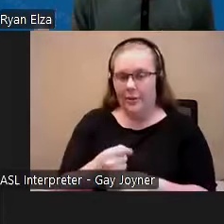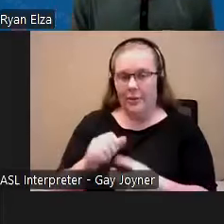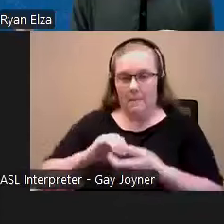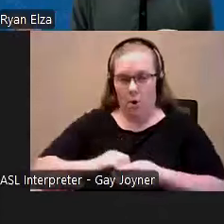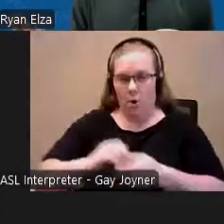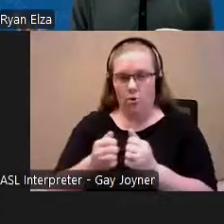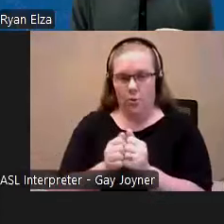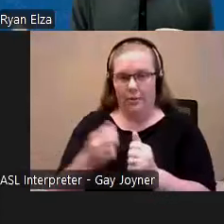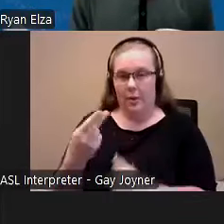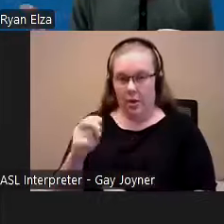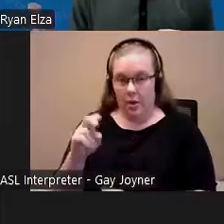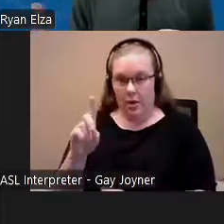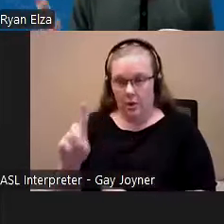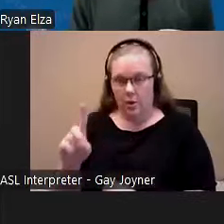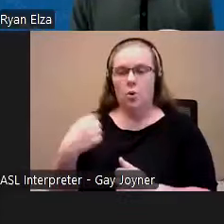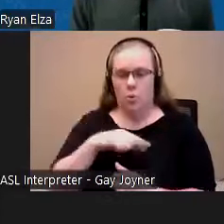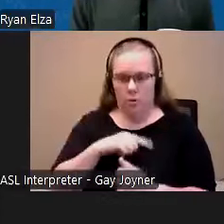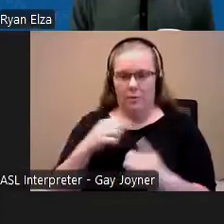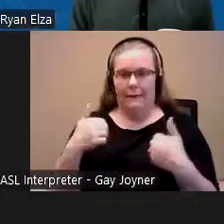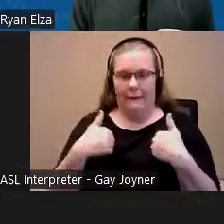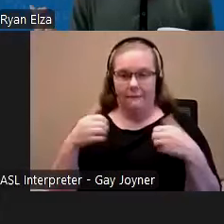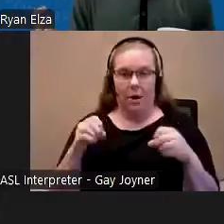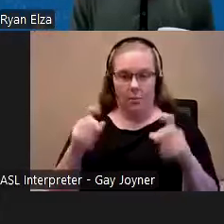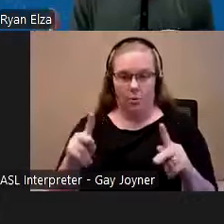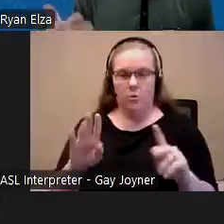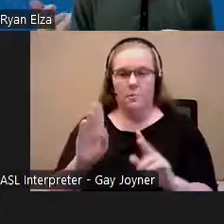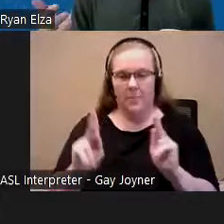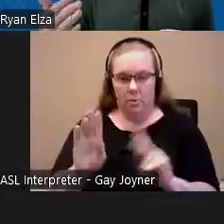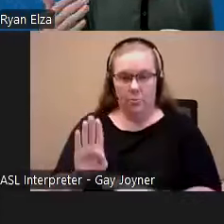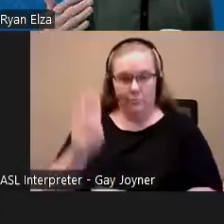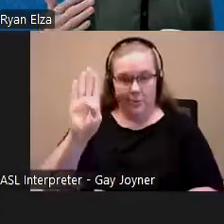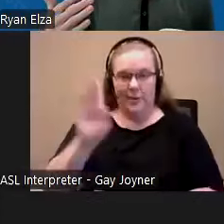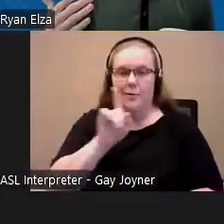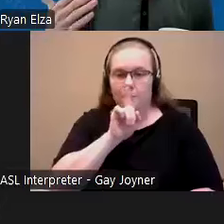an opportunity for folks to be able to raise your hand and unmute yourselves and ask your